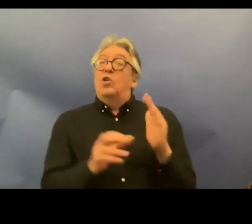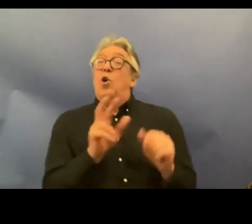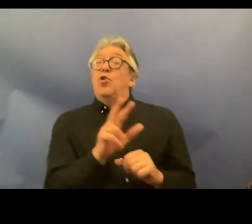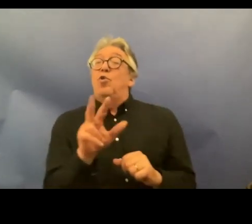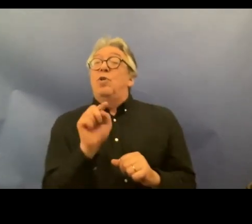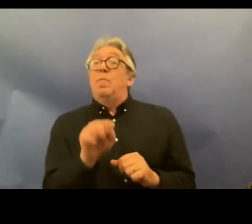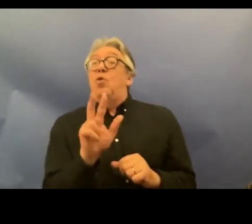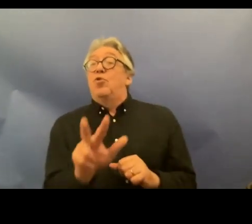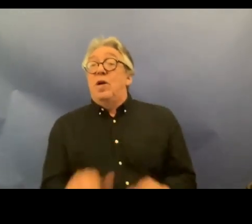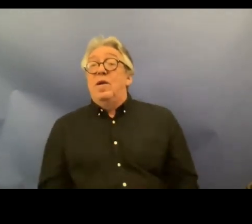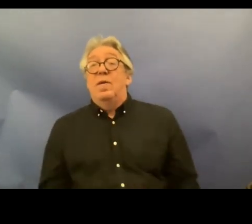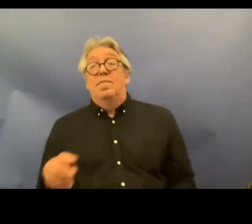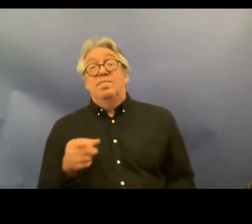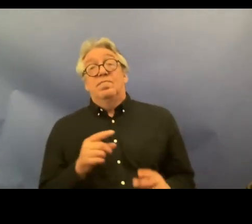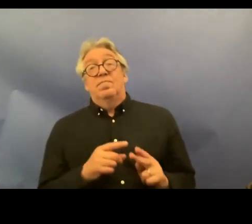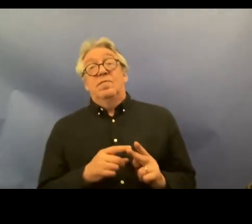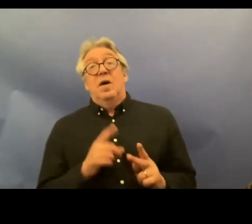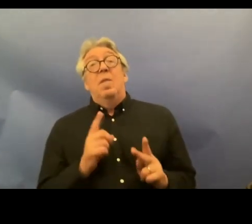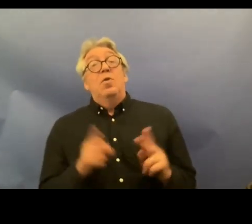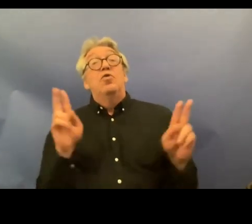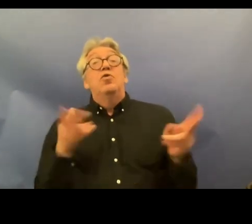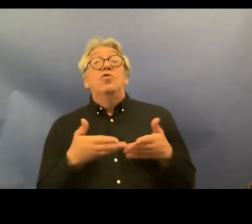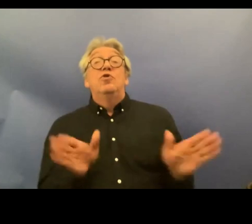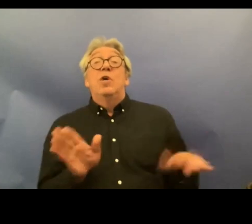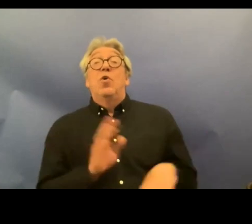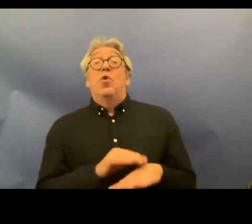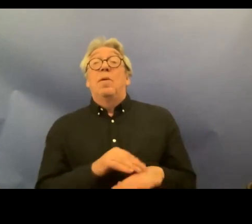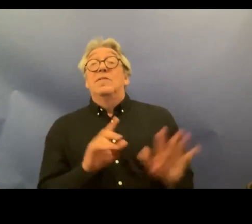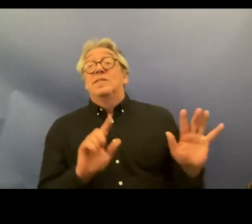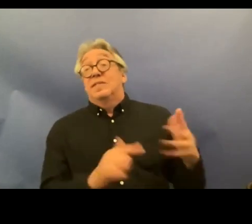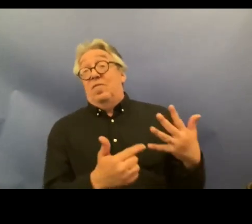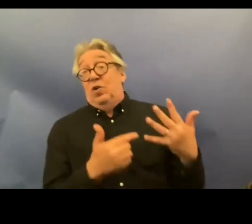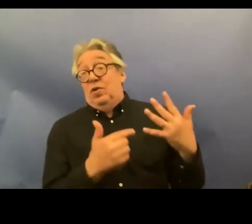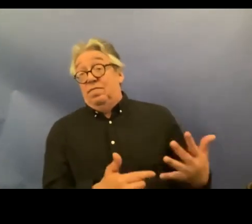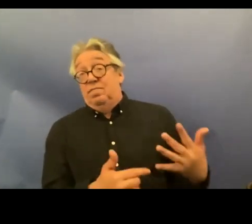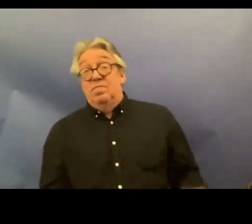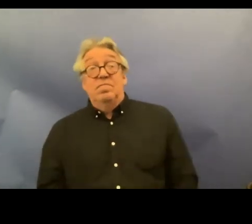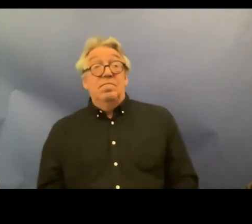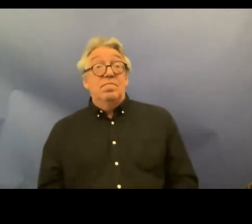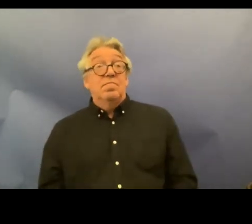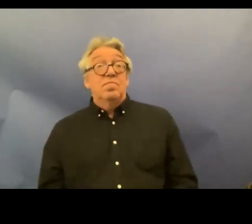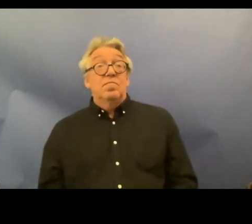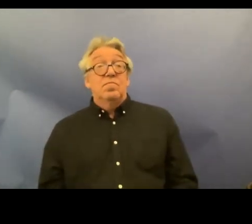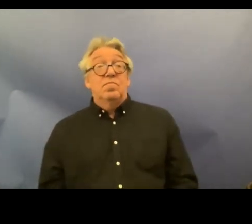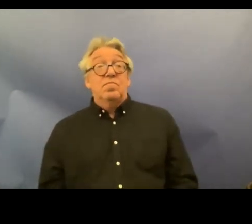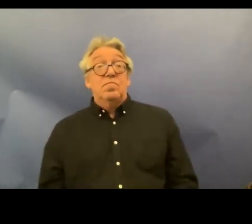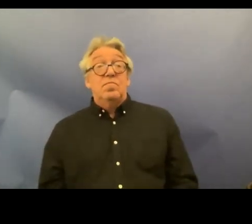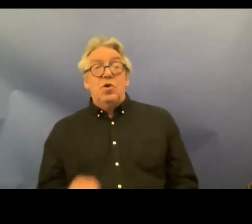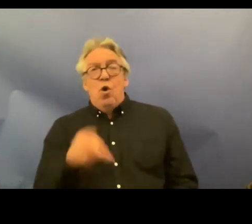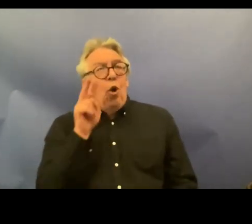33.3 and general comment 7 and if you look in the chat you can